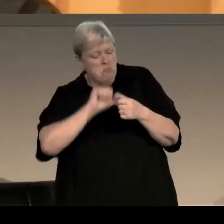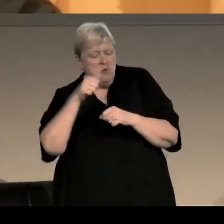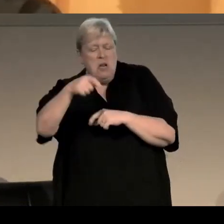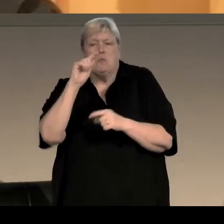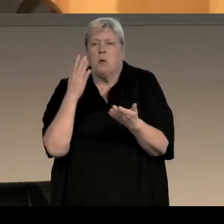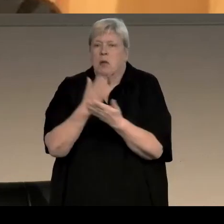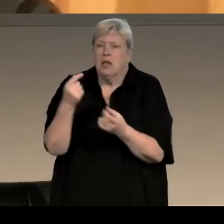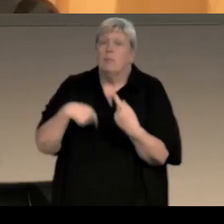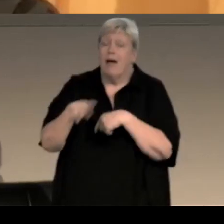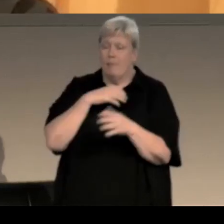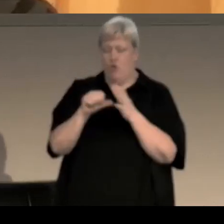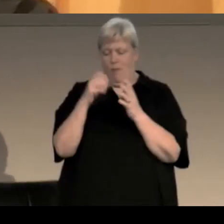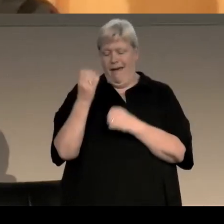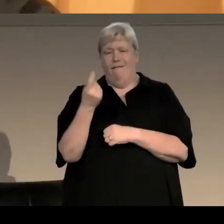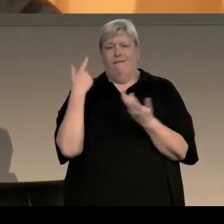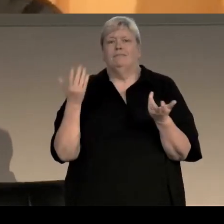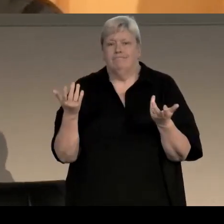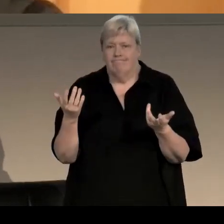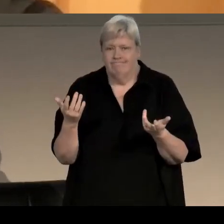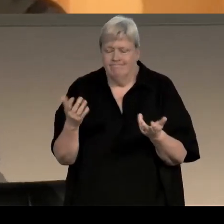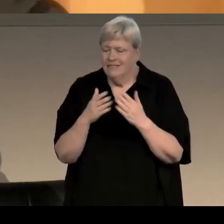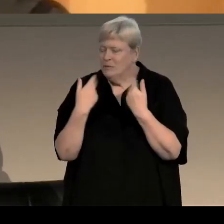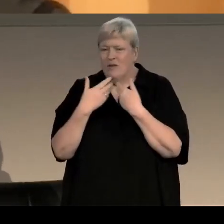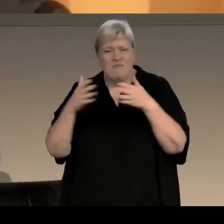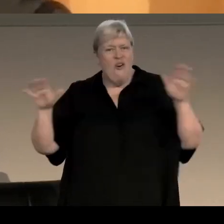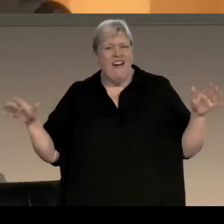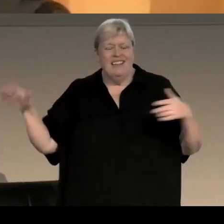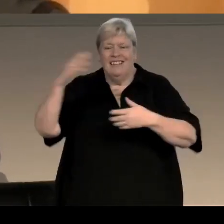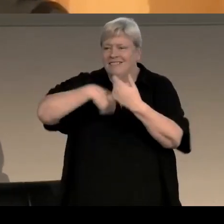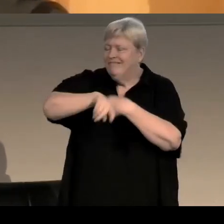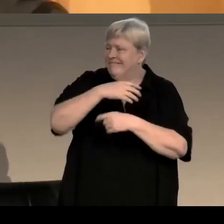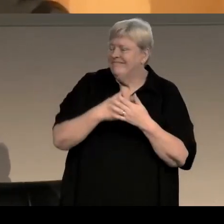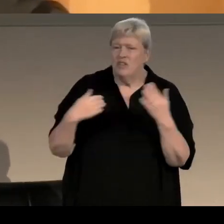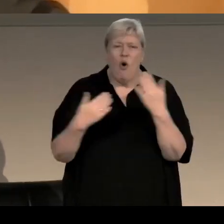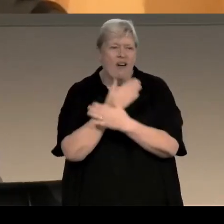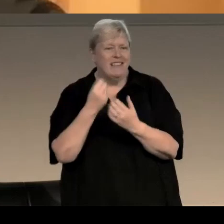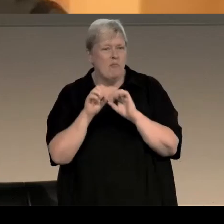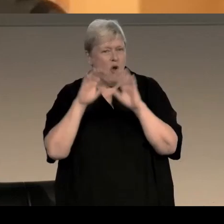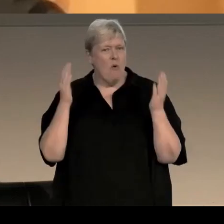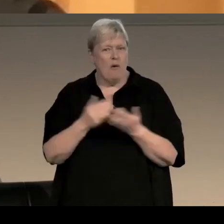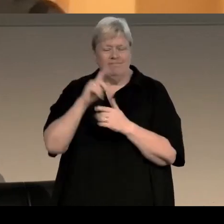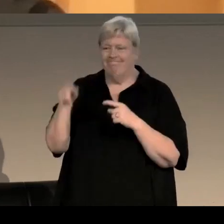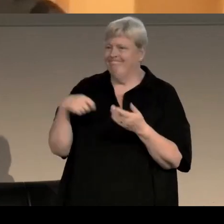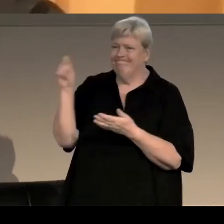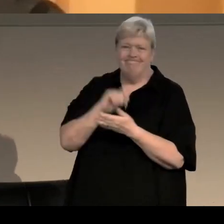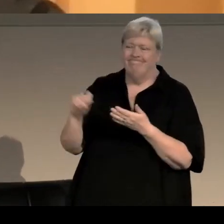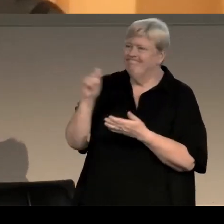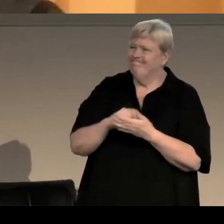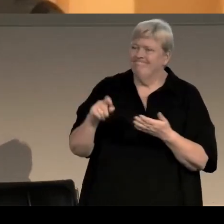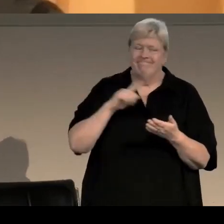And the problem I have is that all my books are broadly set against a contemporary world and I couldn't write against the contemporary world because